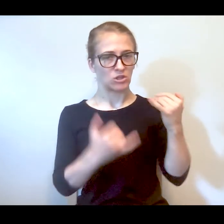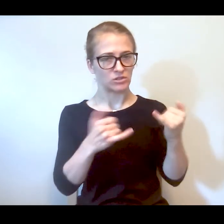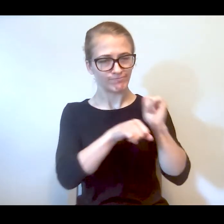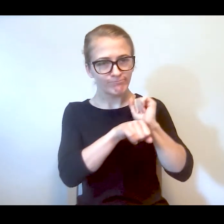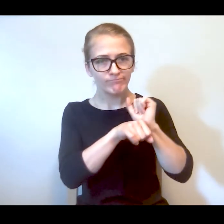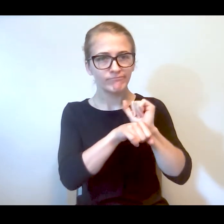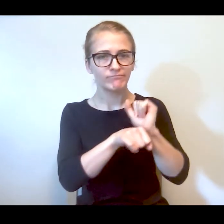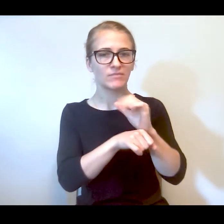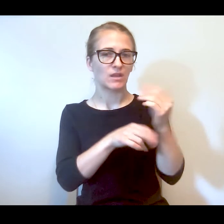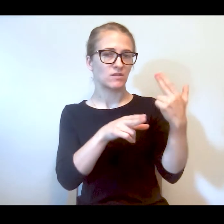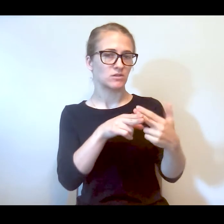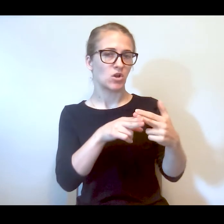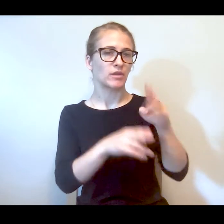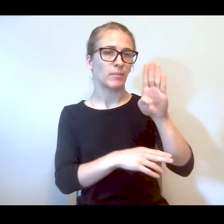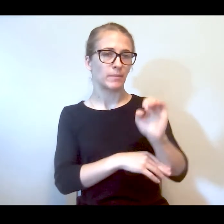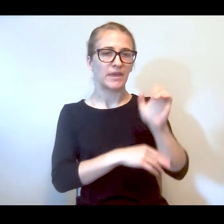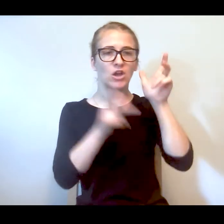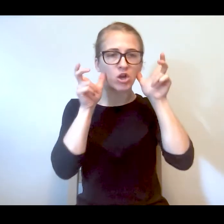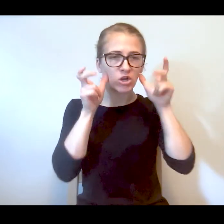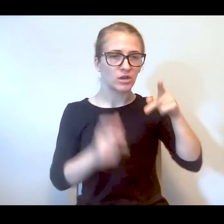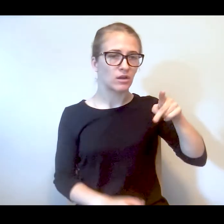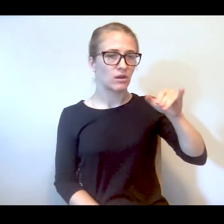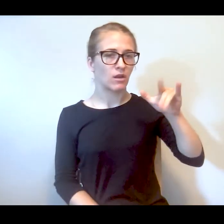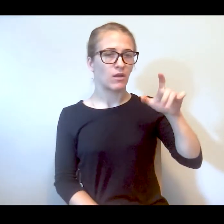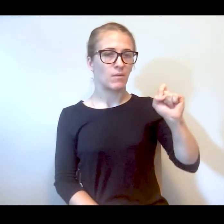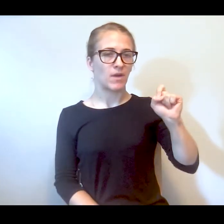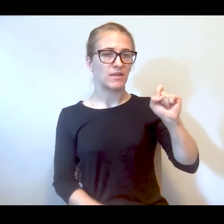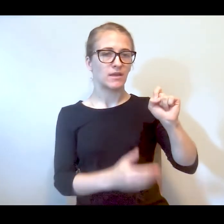called the Be Heard Pilot Program this is a pilot